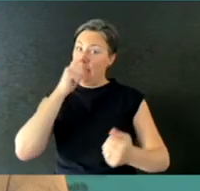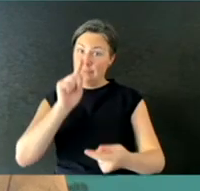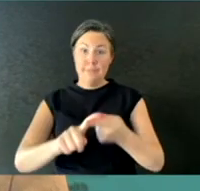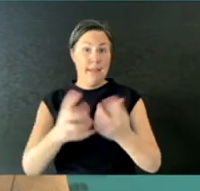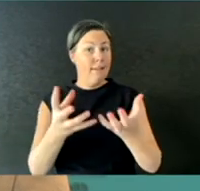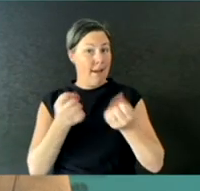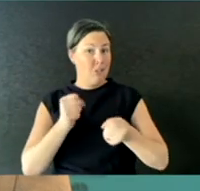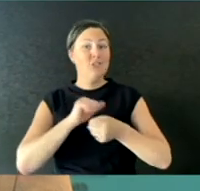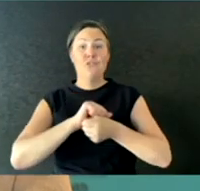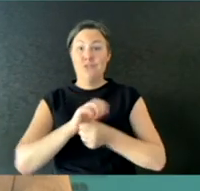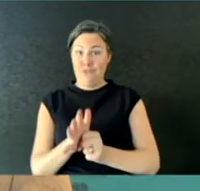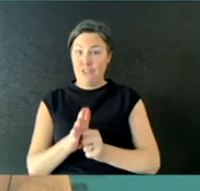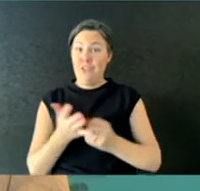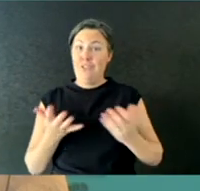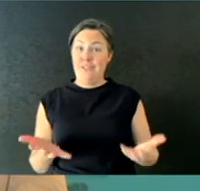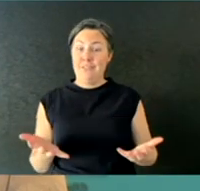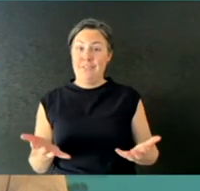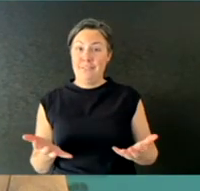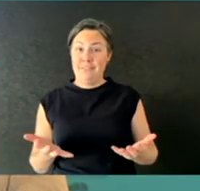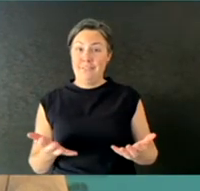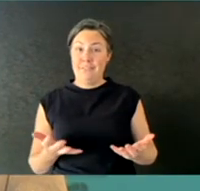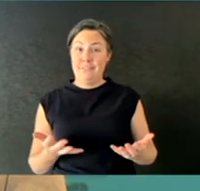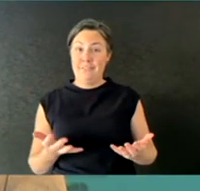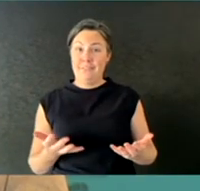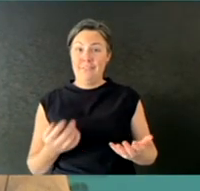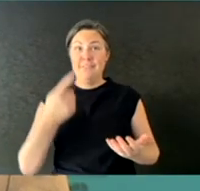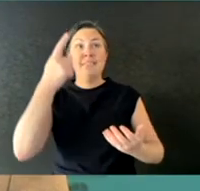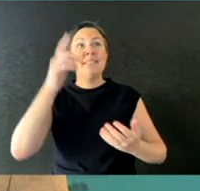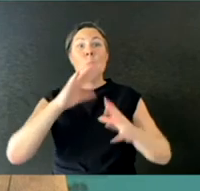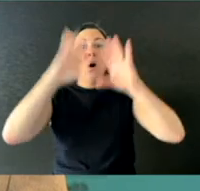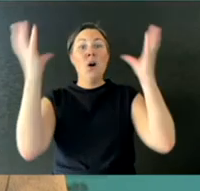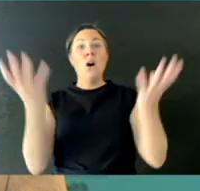We just saw the first and second waves in the northern hemisphere taking place during